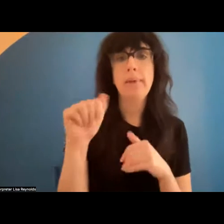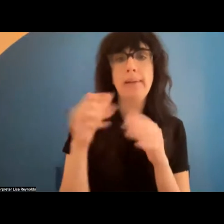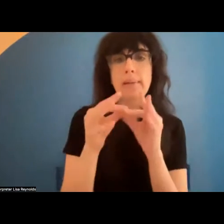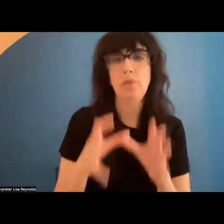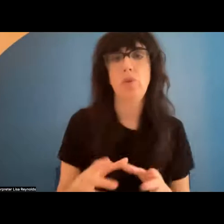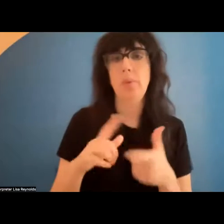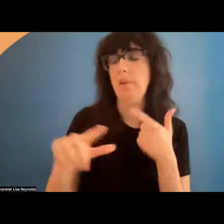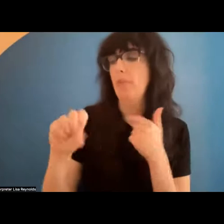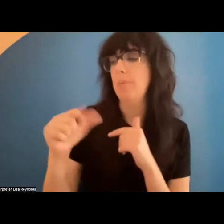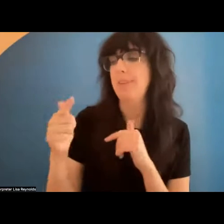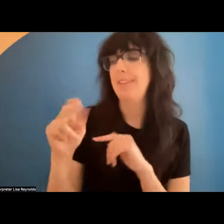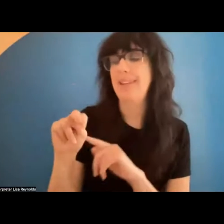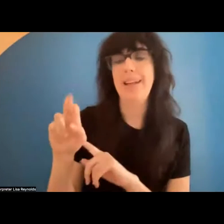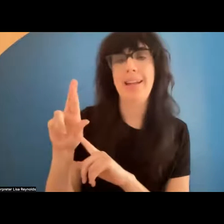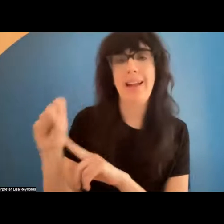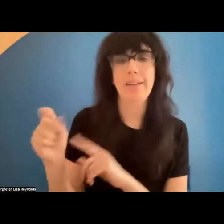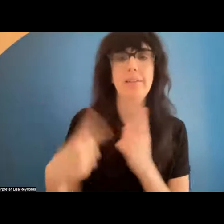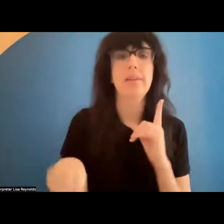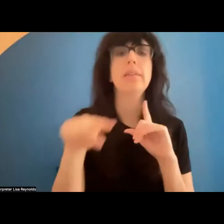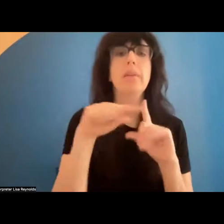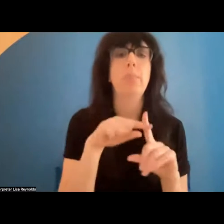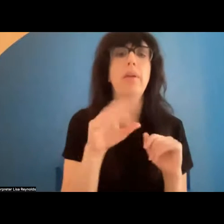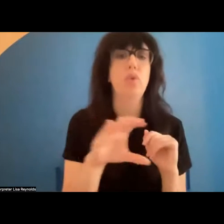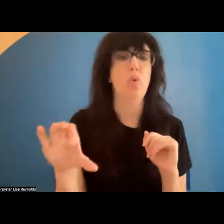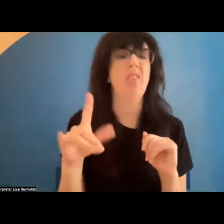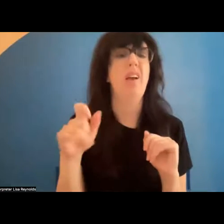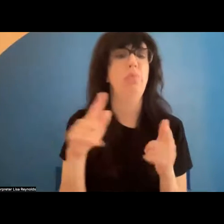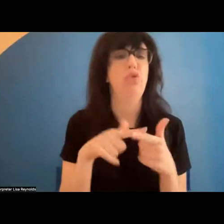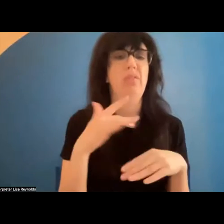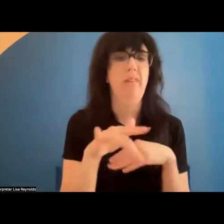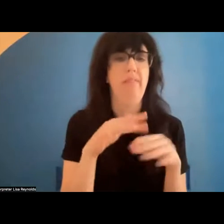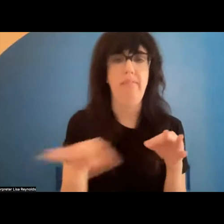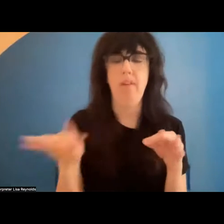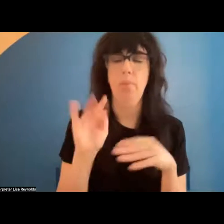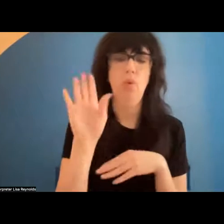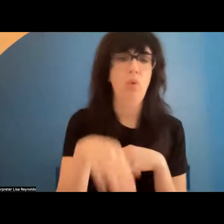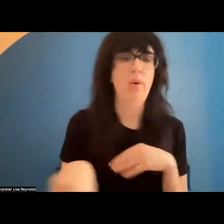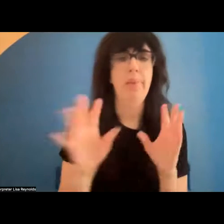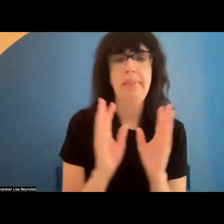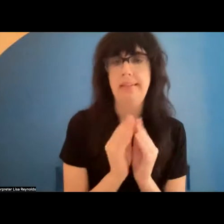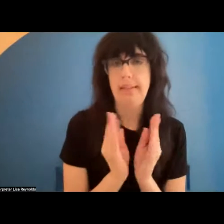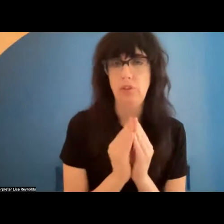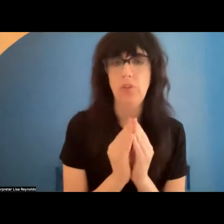provided by the Viscardi Center will be available throughout the session . A stream-to-text link will also